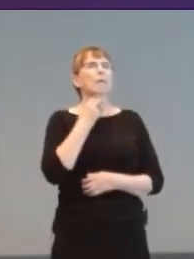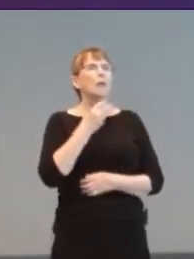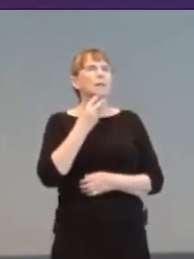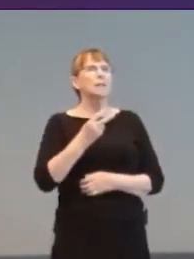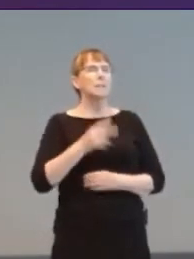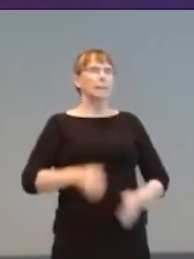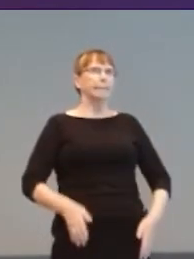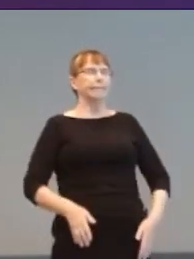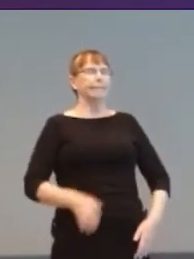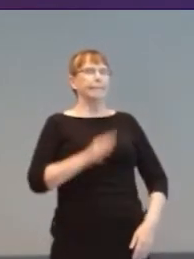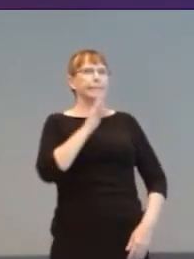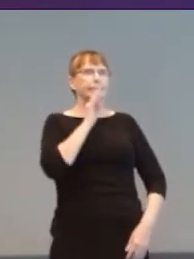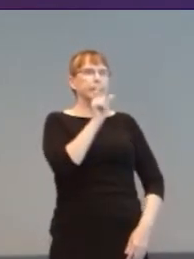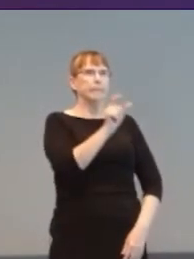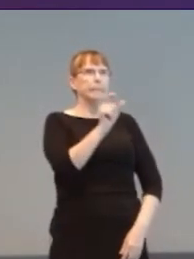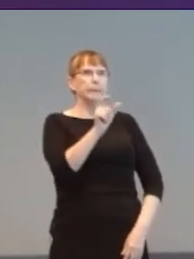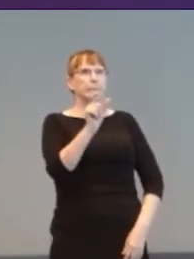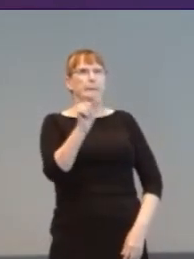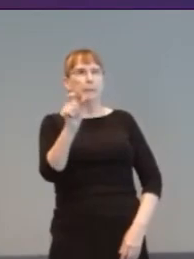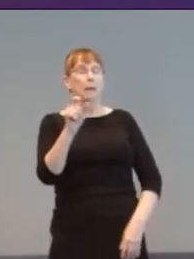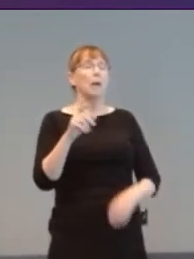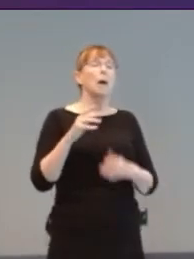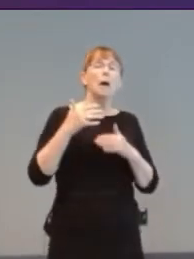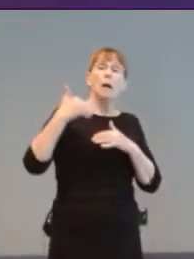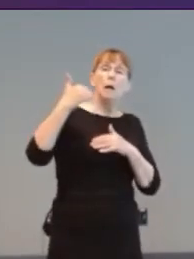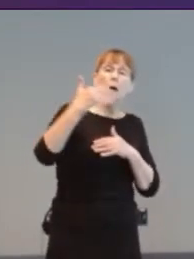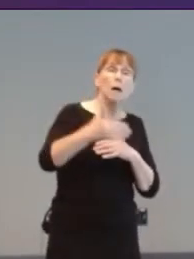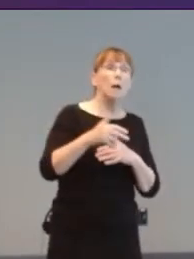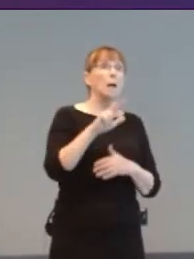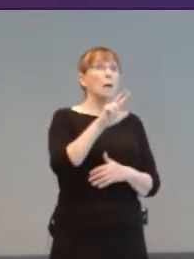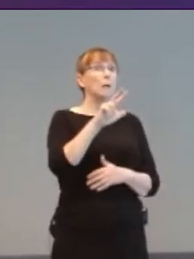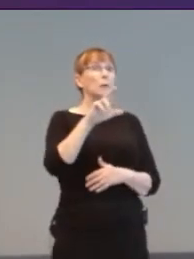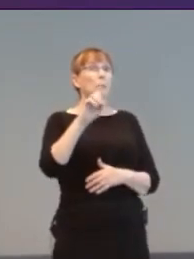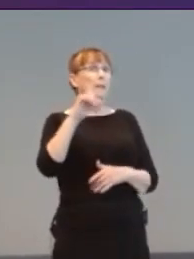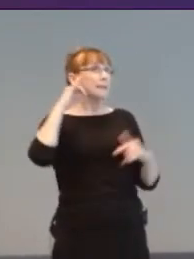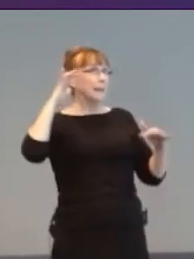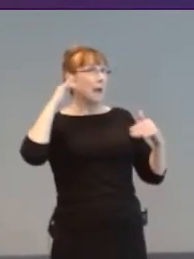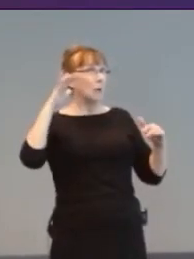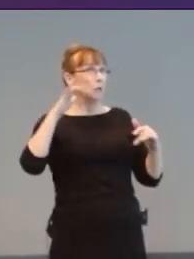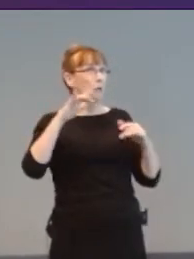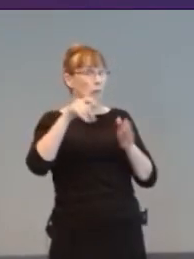With 3D sound cards for computers becoming common, a thriving evocative world of audio